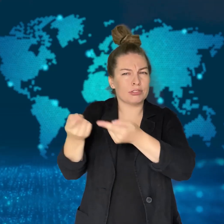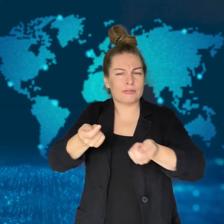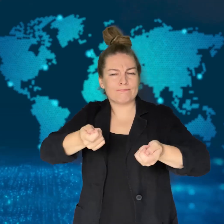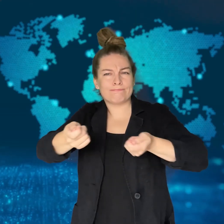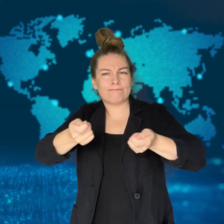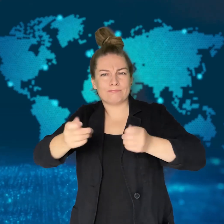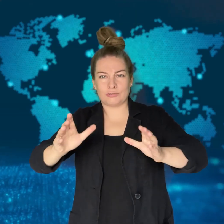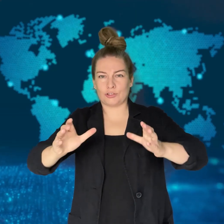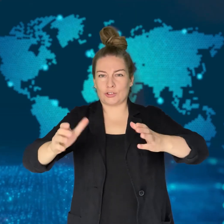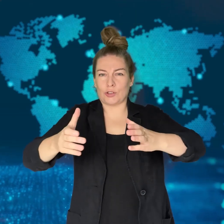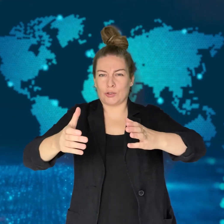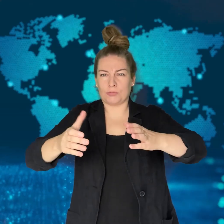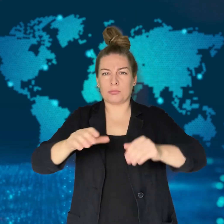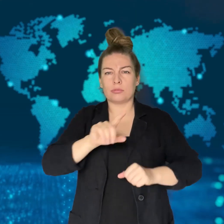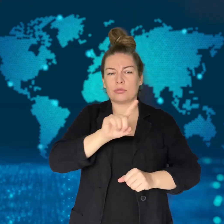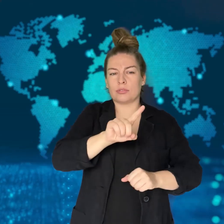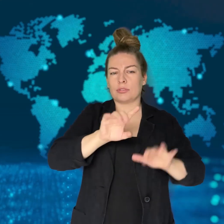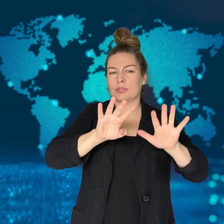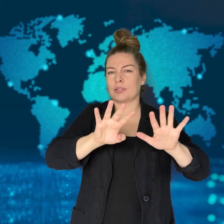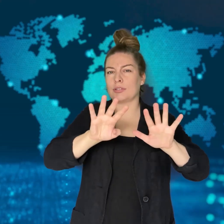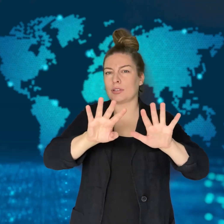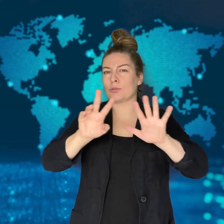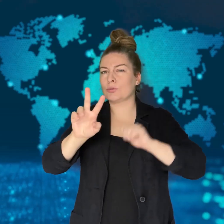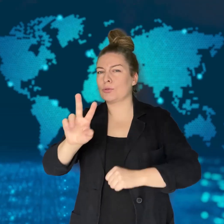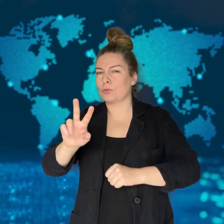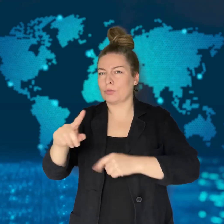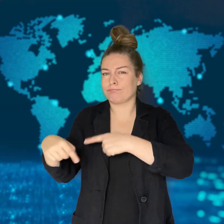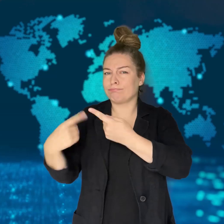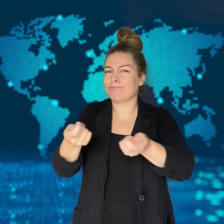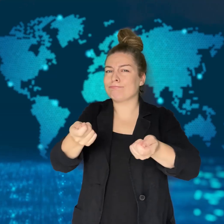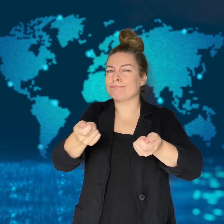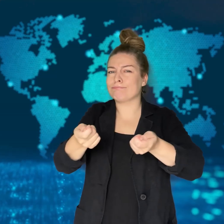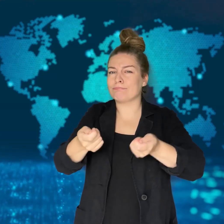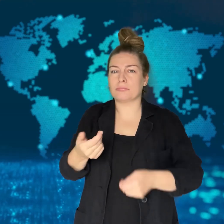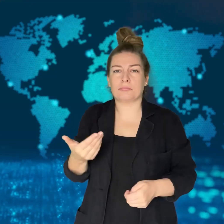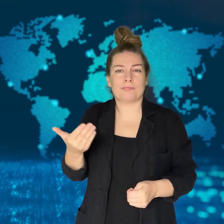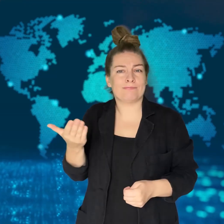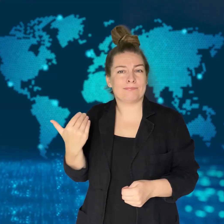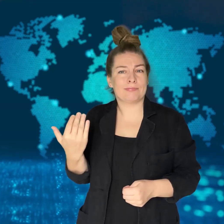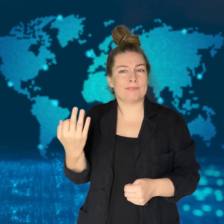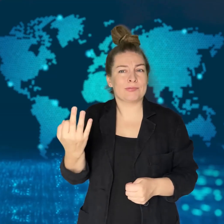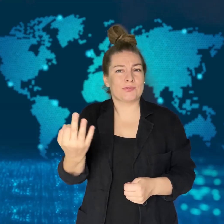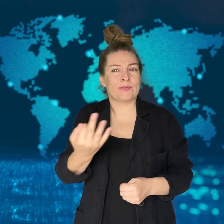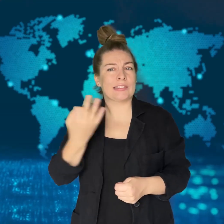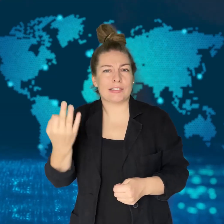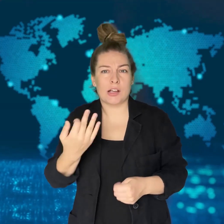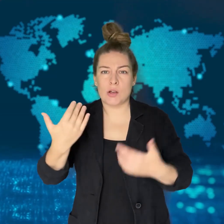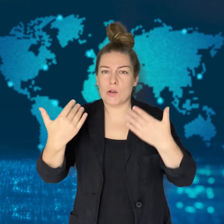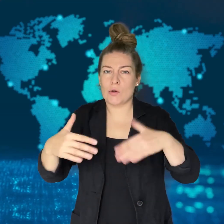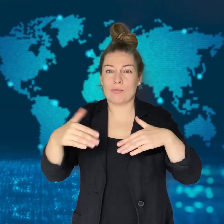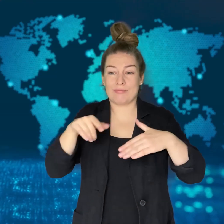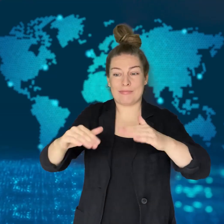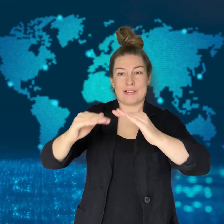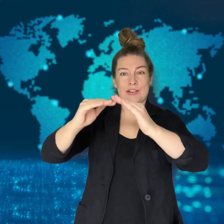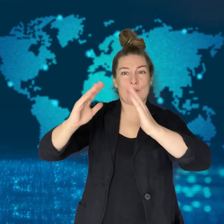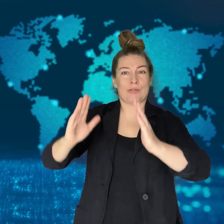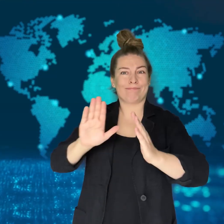On Friday, massive blasts hit the building, leaving a huge crater in the ground.